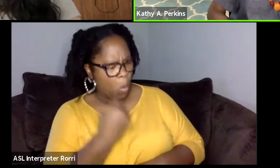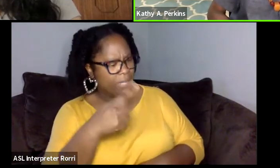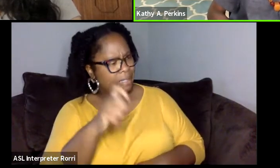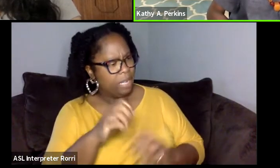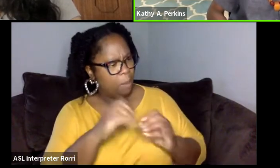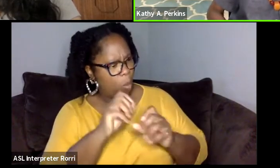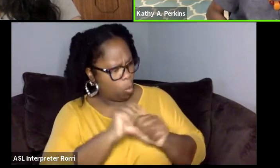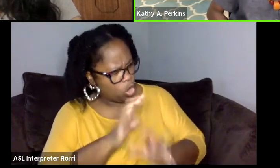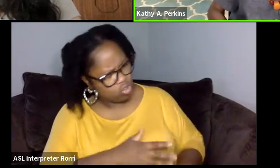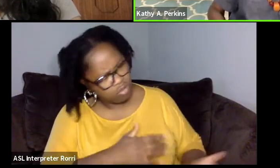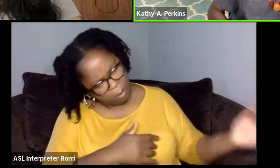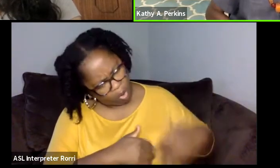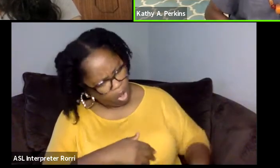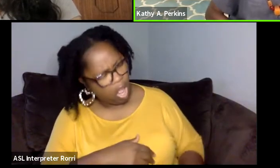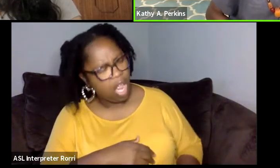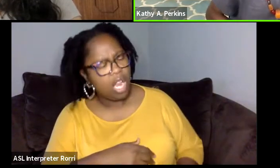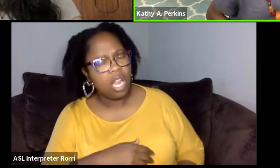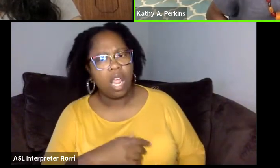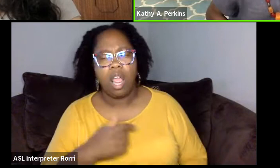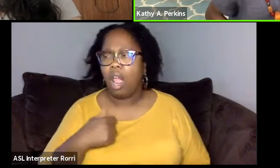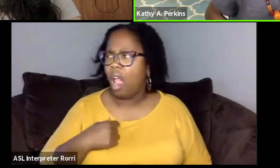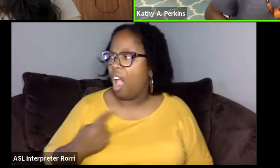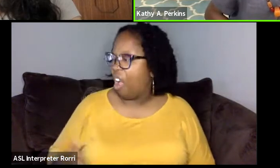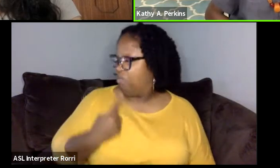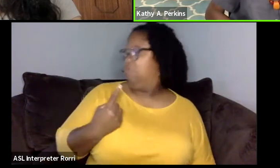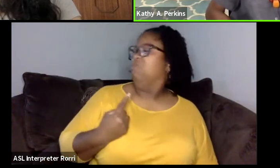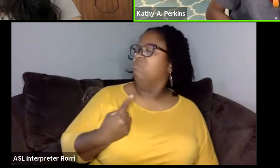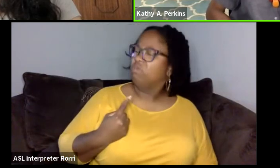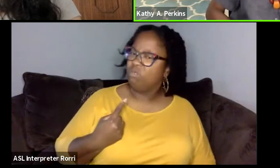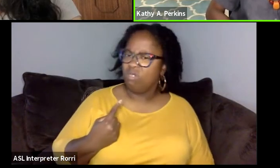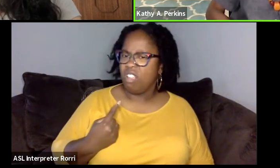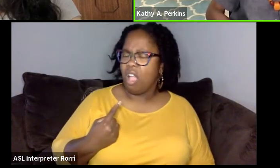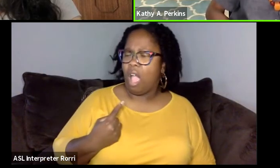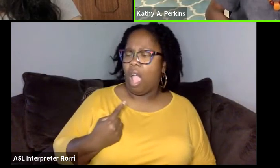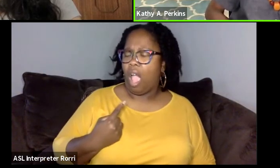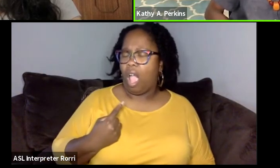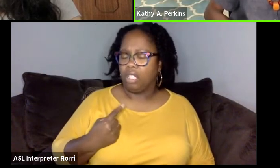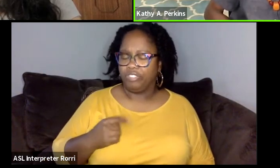So, after I got over my boost ego, I took him up on his offer.